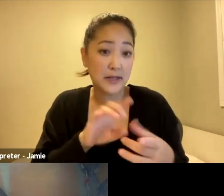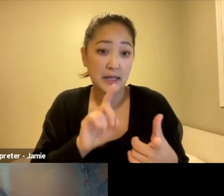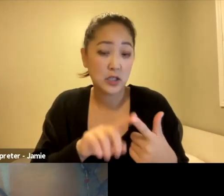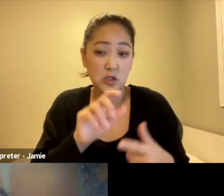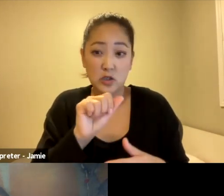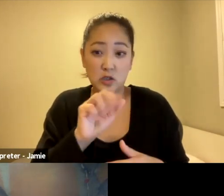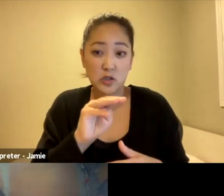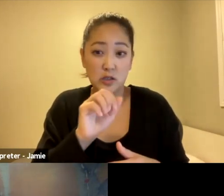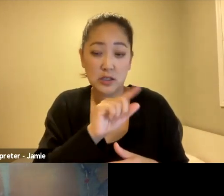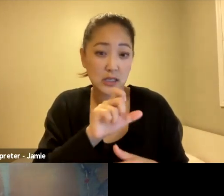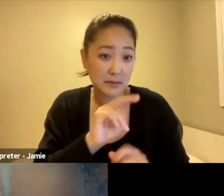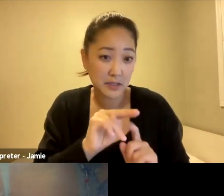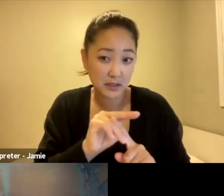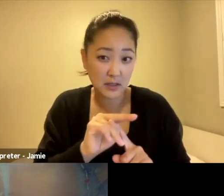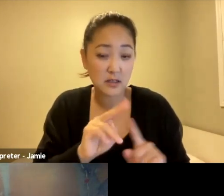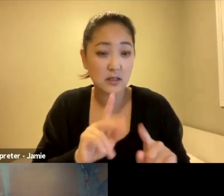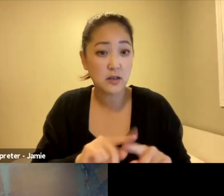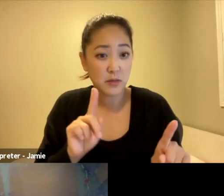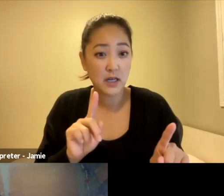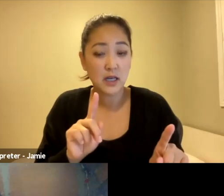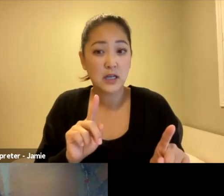But actual people in the Amazon, they do...